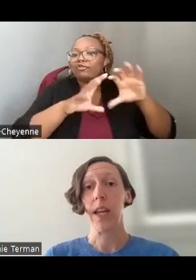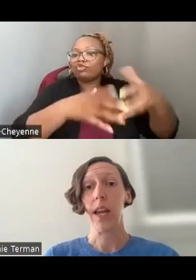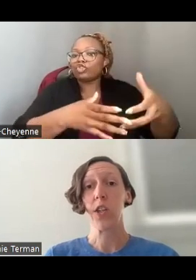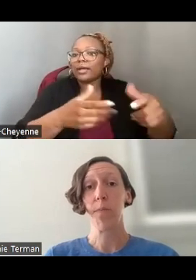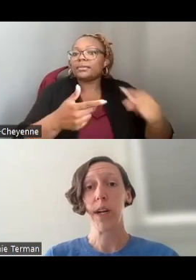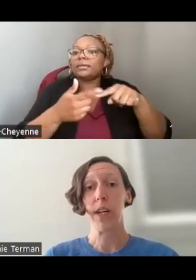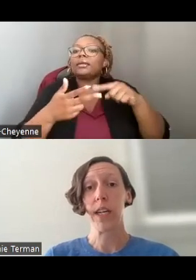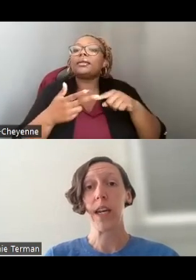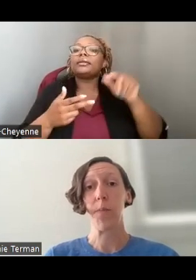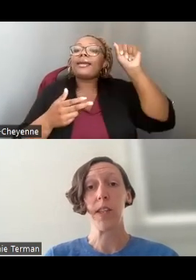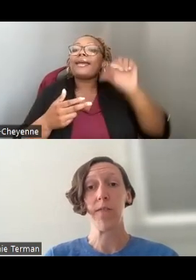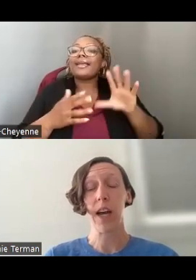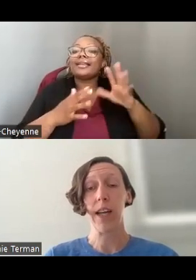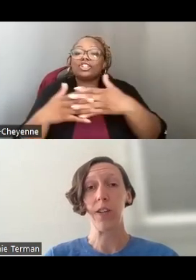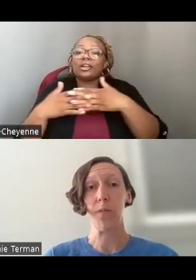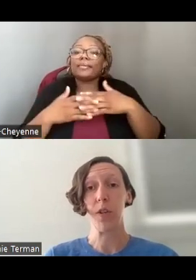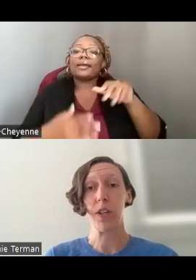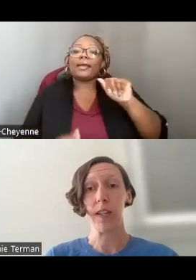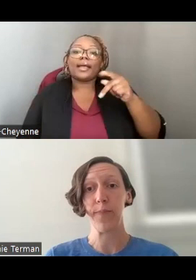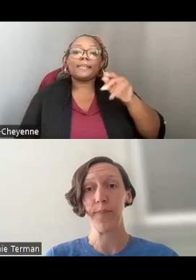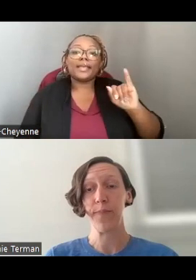AND ASIAN AMERICAN AND PACIFIC ISLANDER COMMUNITIES.